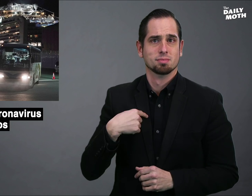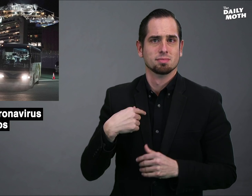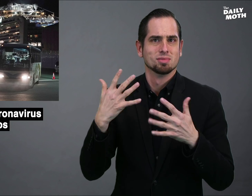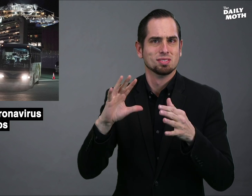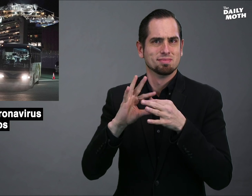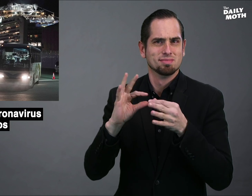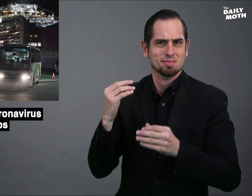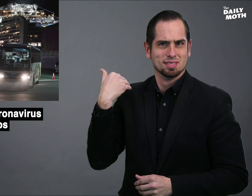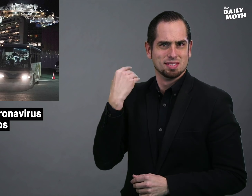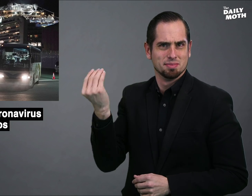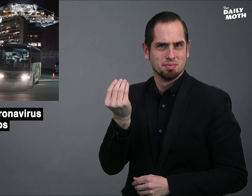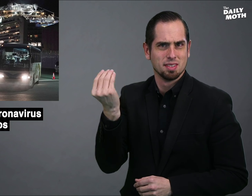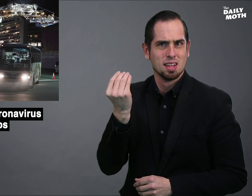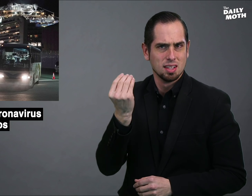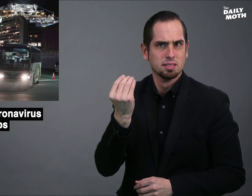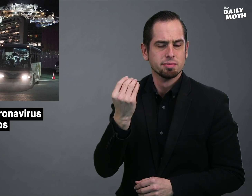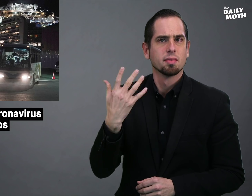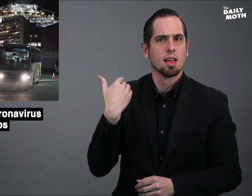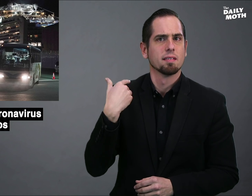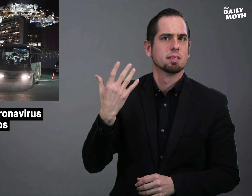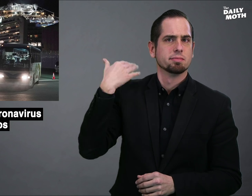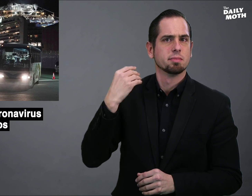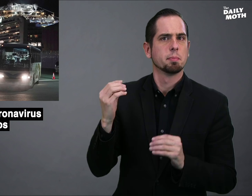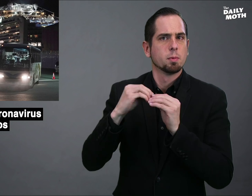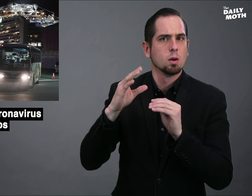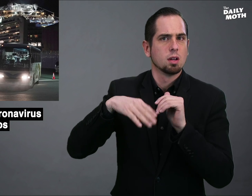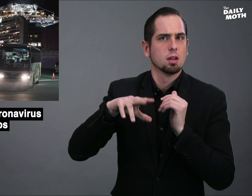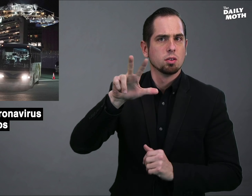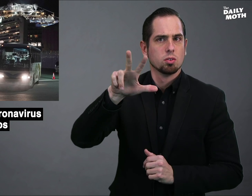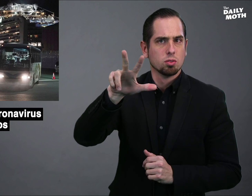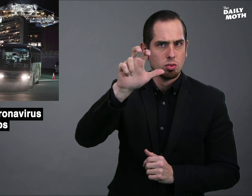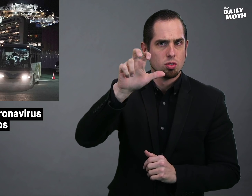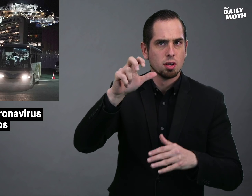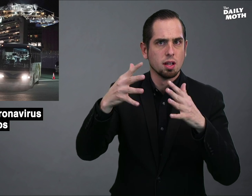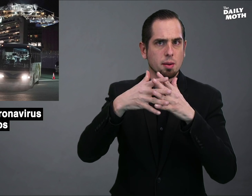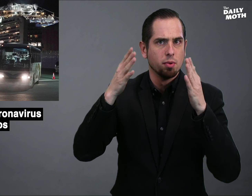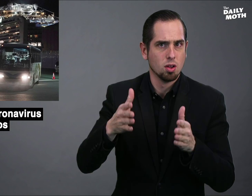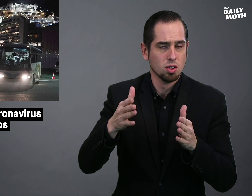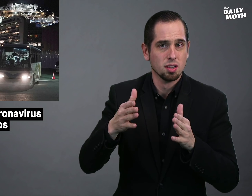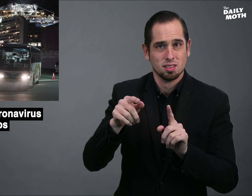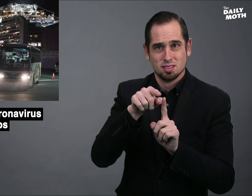As I reported on Monday, there were more than 300 Americans,